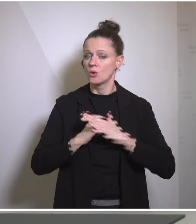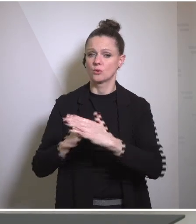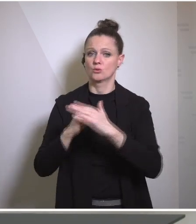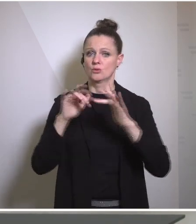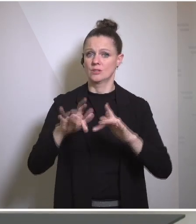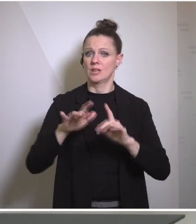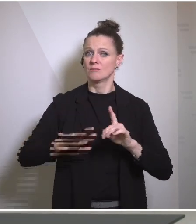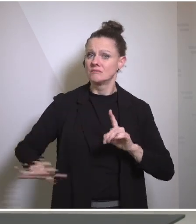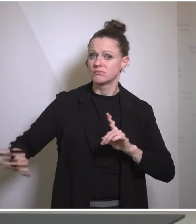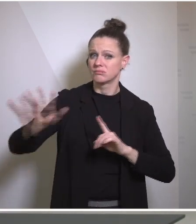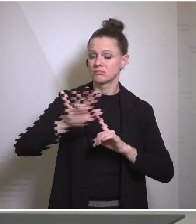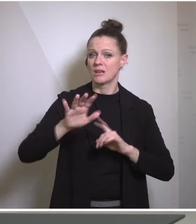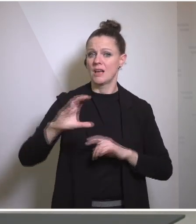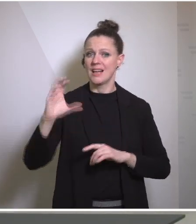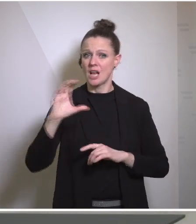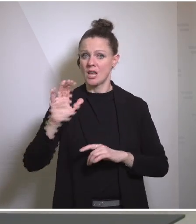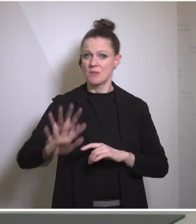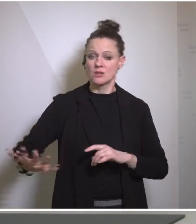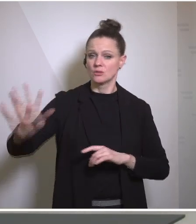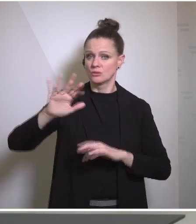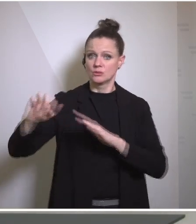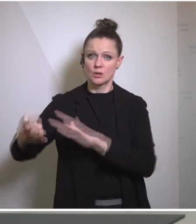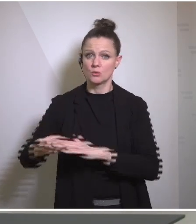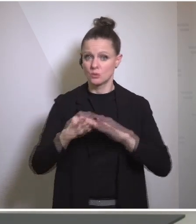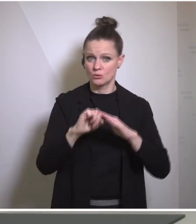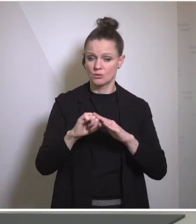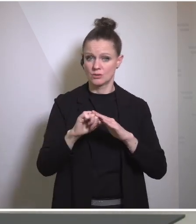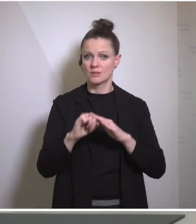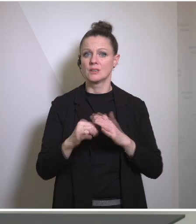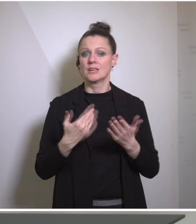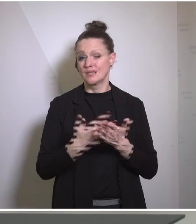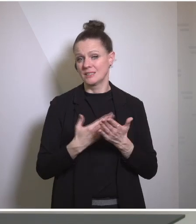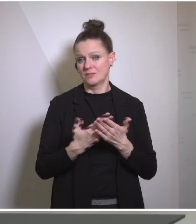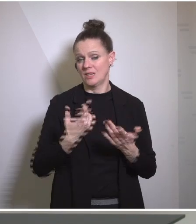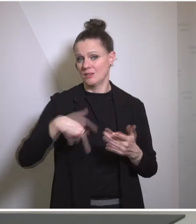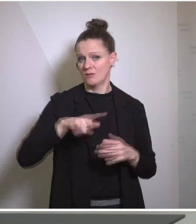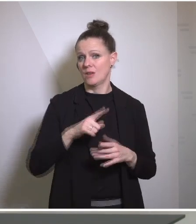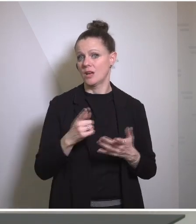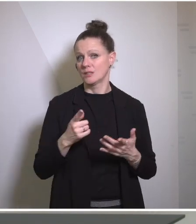the Caribbean and well beyond and we'll continue to try to Marshall that support and help them move